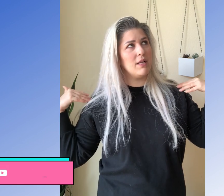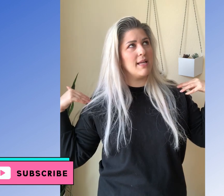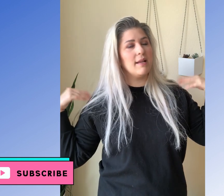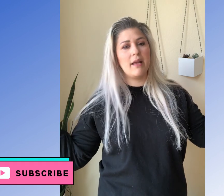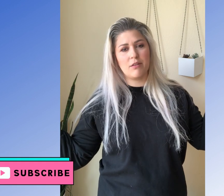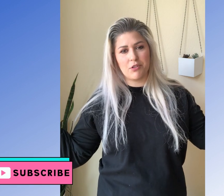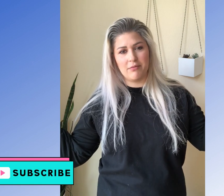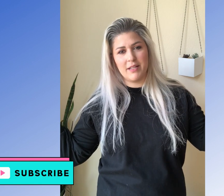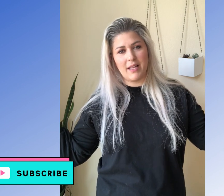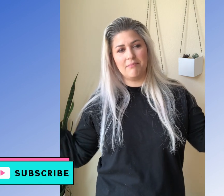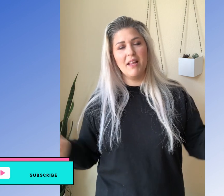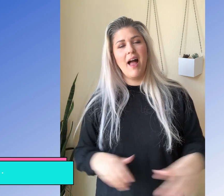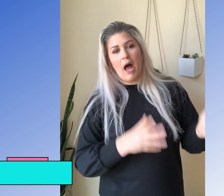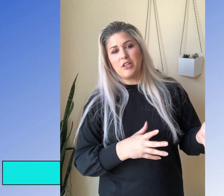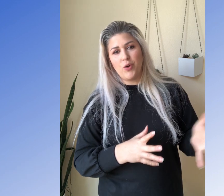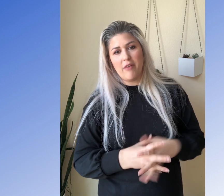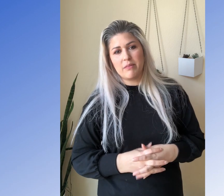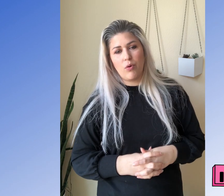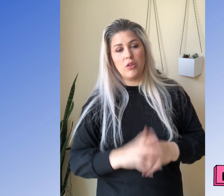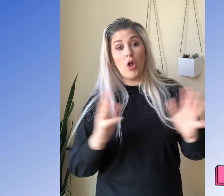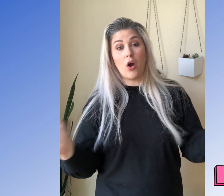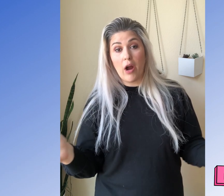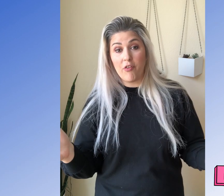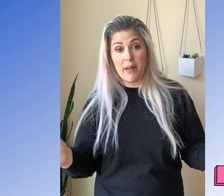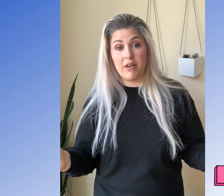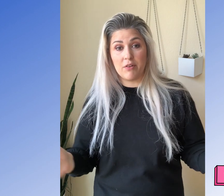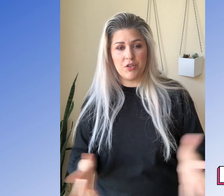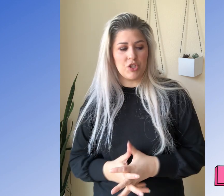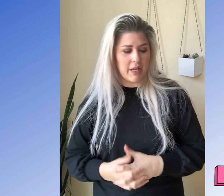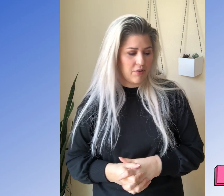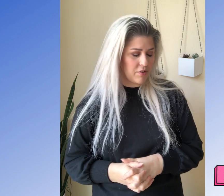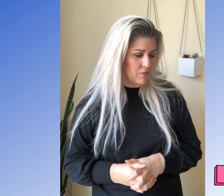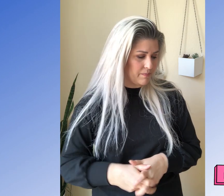what does that ASL where workshop? It's that I do have some, uh, longer alphabet videos you can check out there as well.